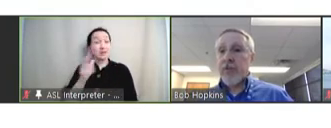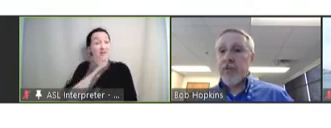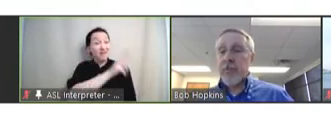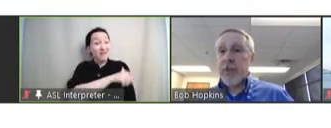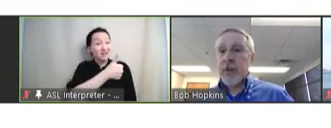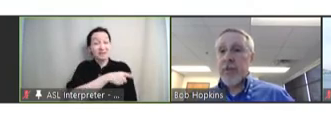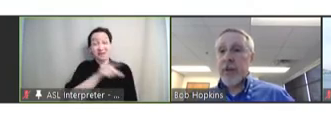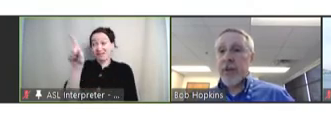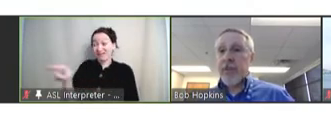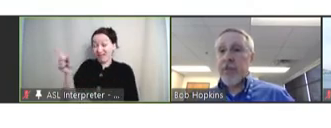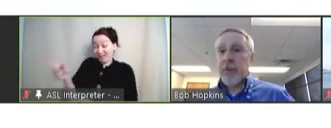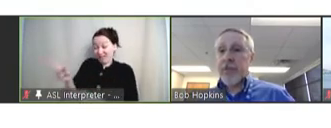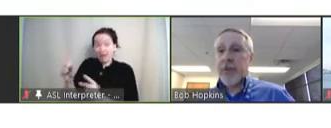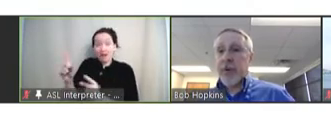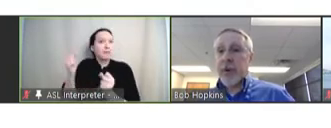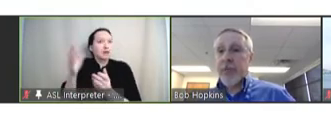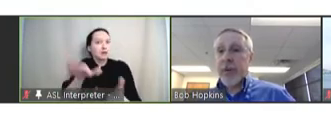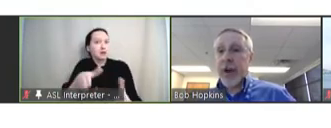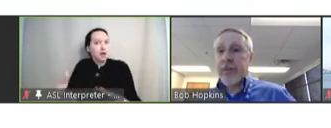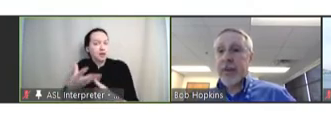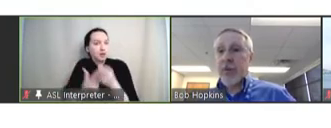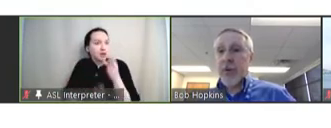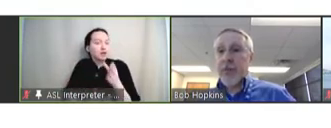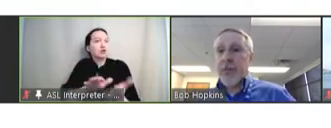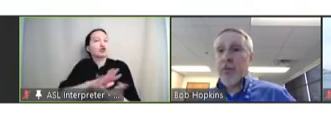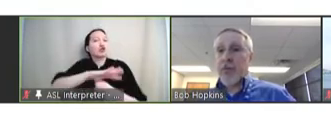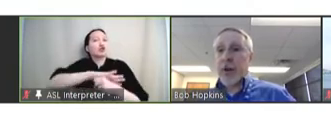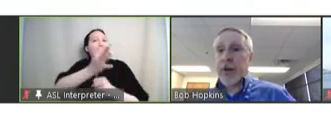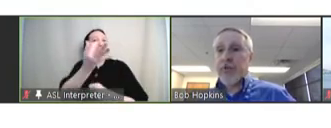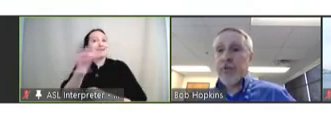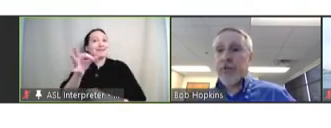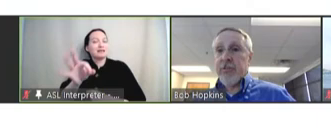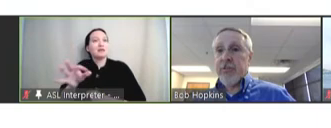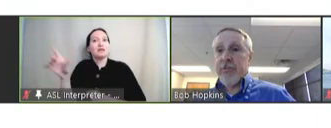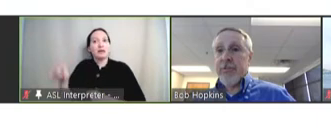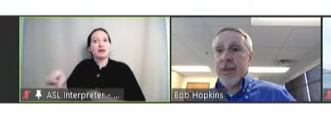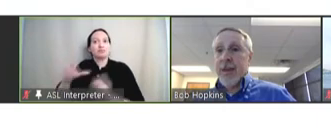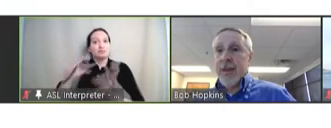and many of the deaths that we've seen due to COVID-19 are in people with chronic diseases, and